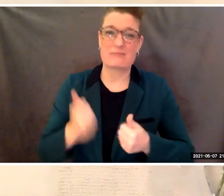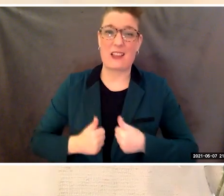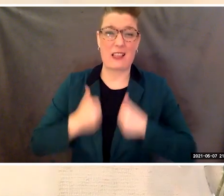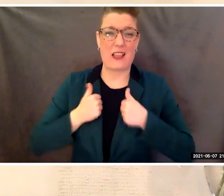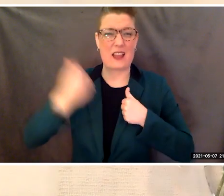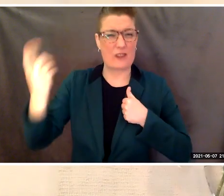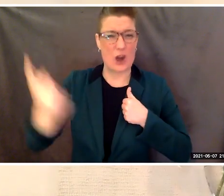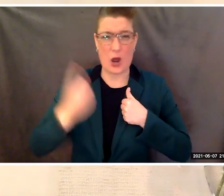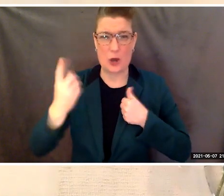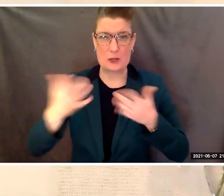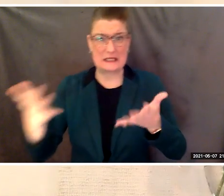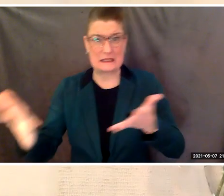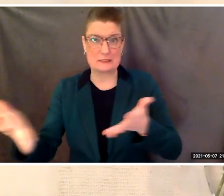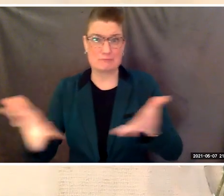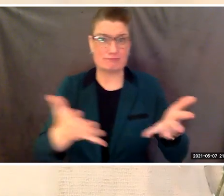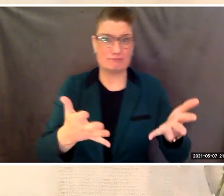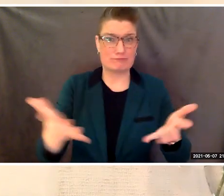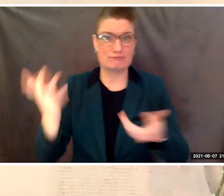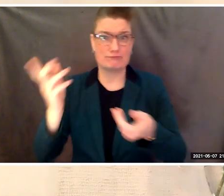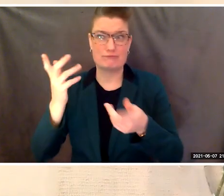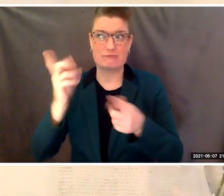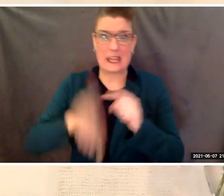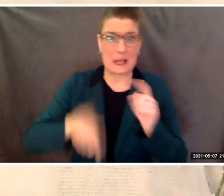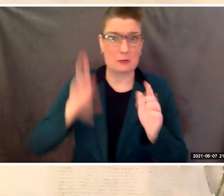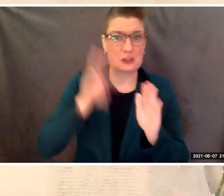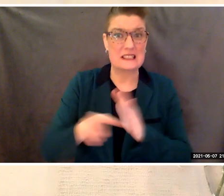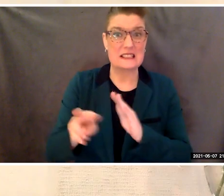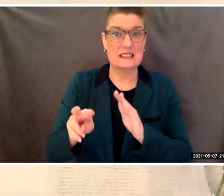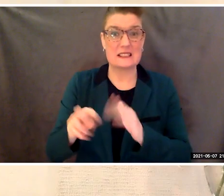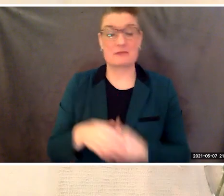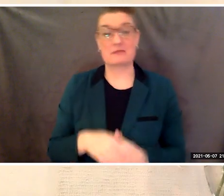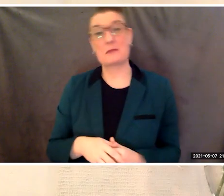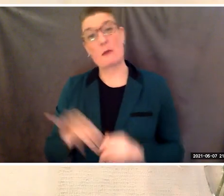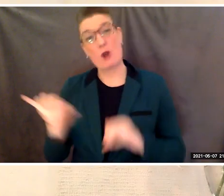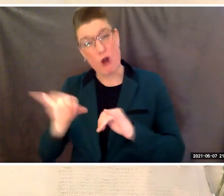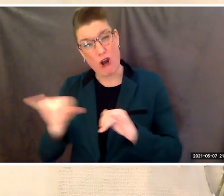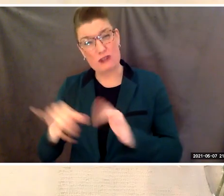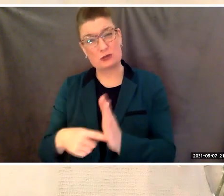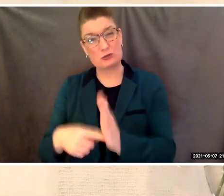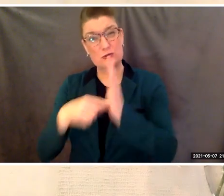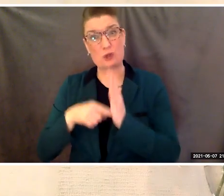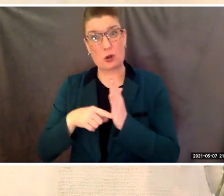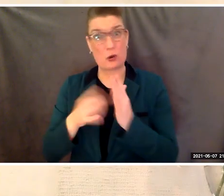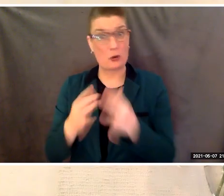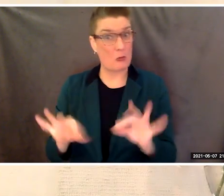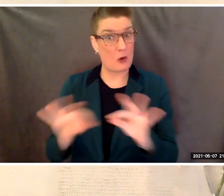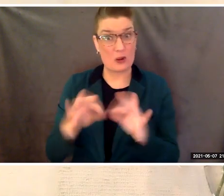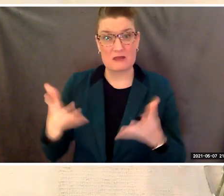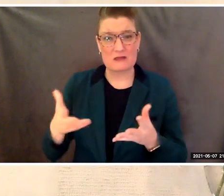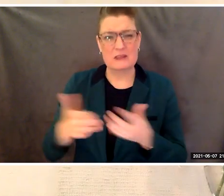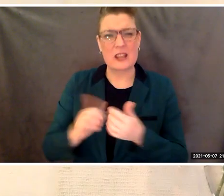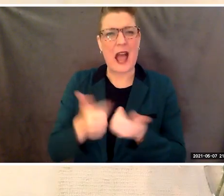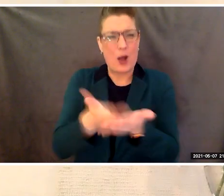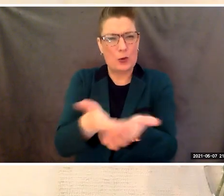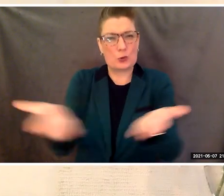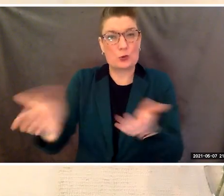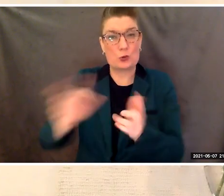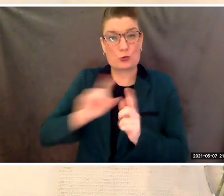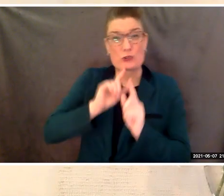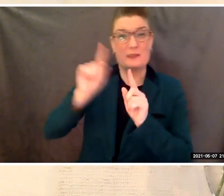but it's also taught us that it is how you respond to your circumstances that will shape your life story,